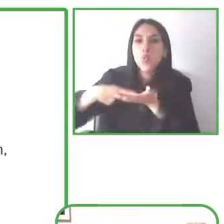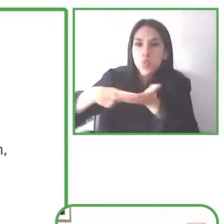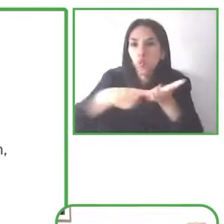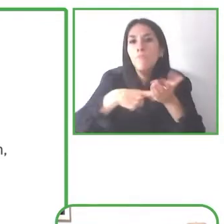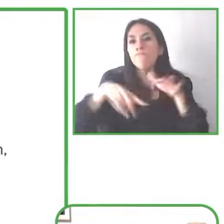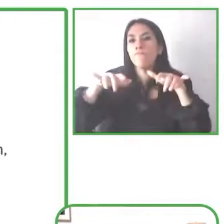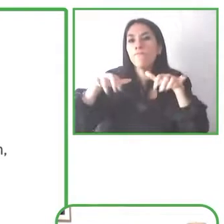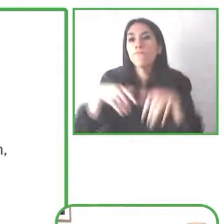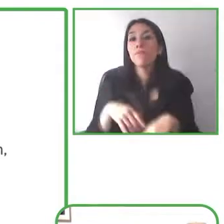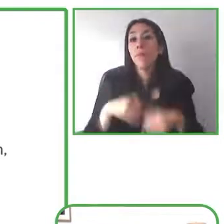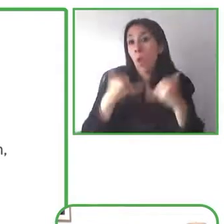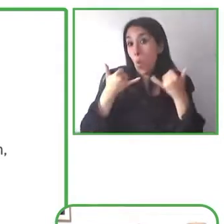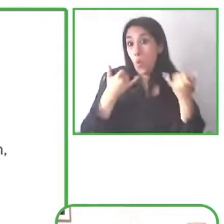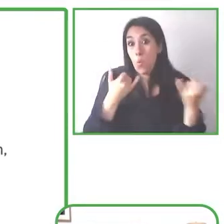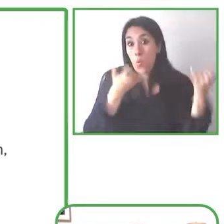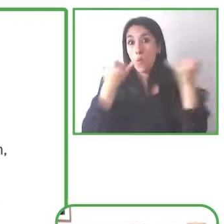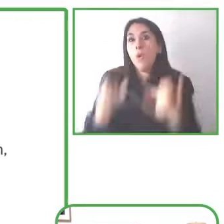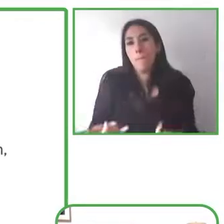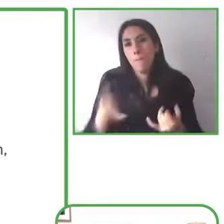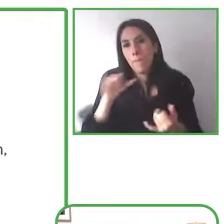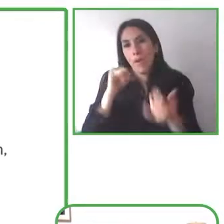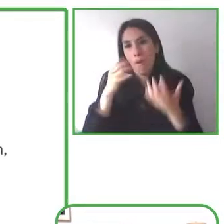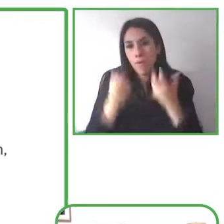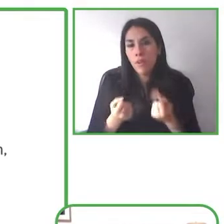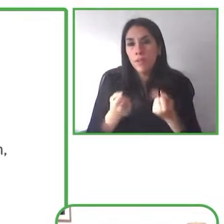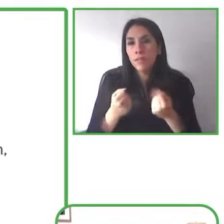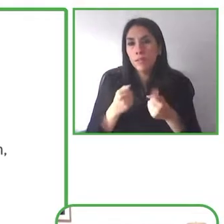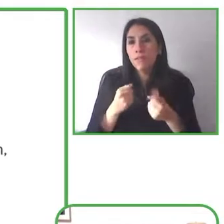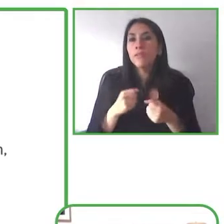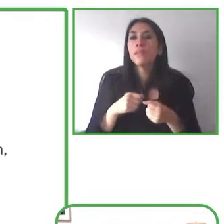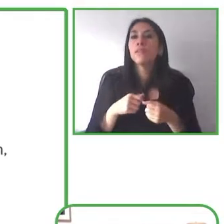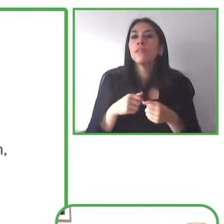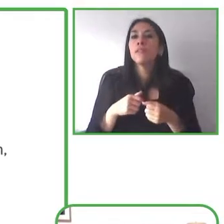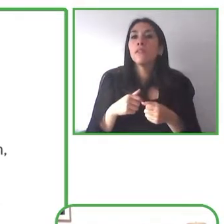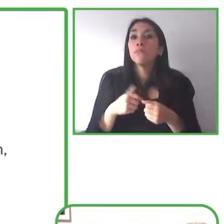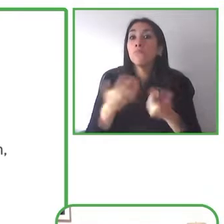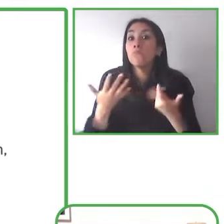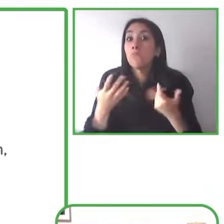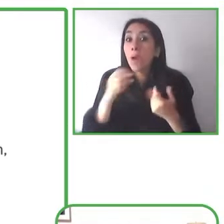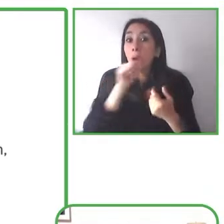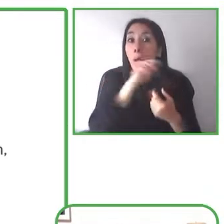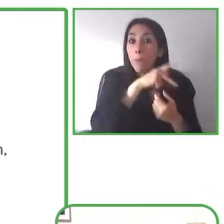So this is for any video or any audio for example on Chrome if you're listening to a